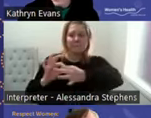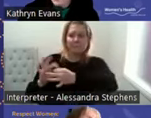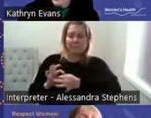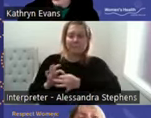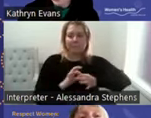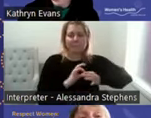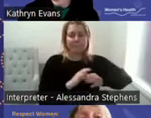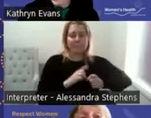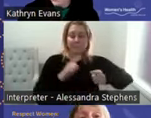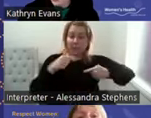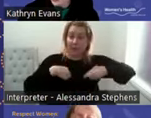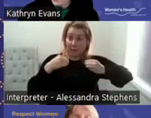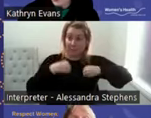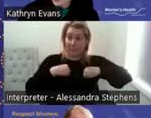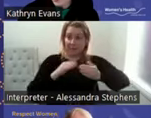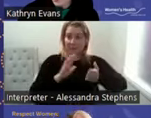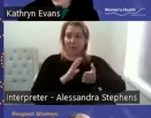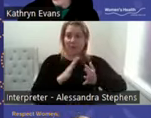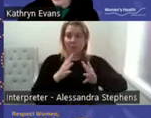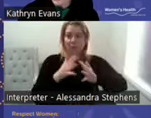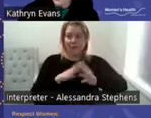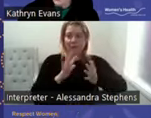this includes facilitating partnerships that make a difference.